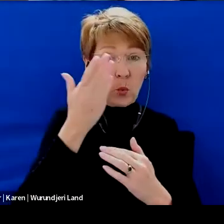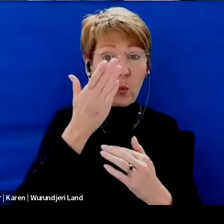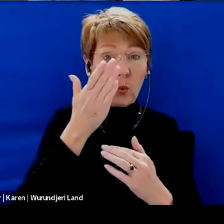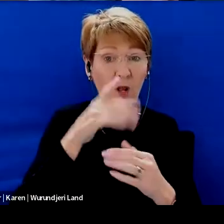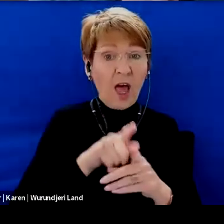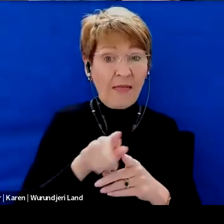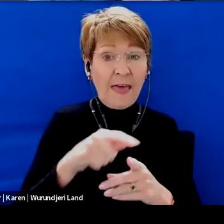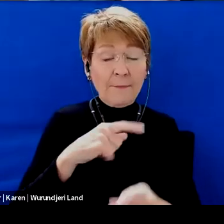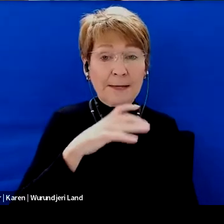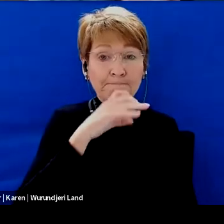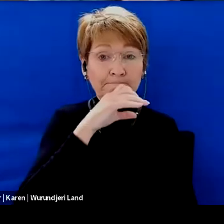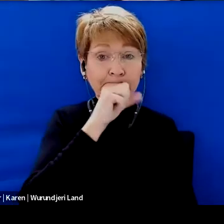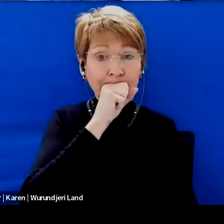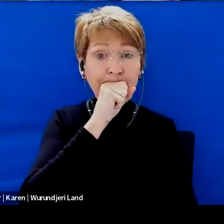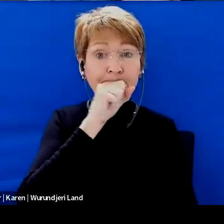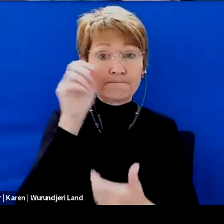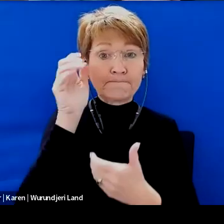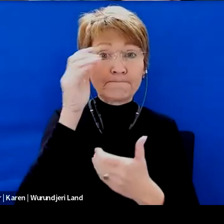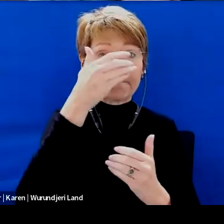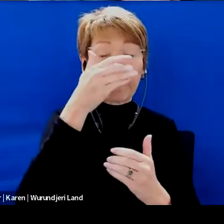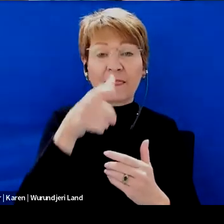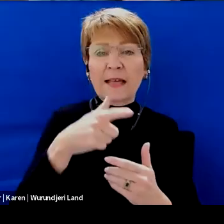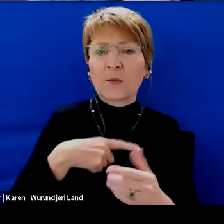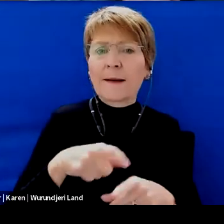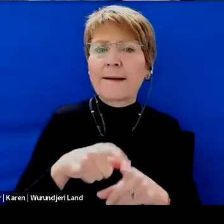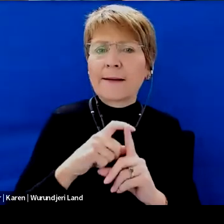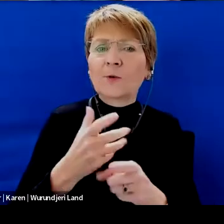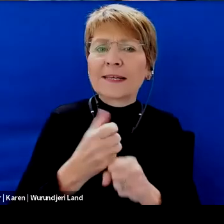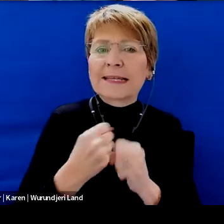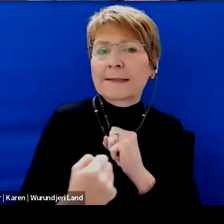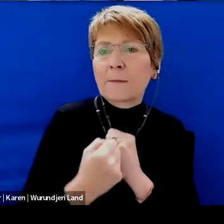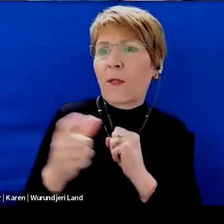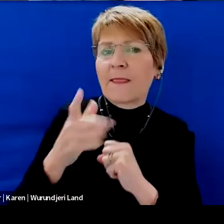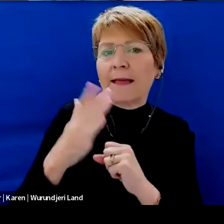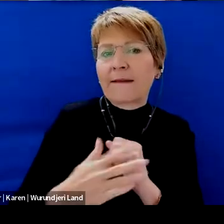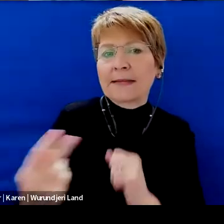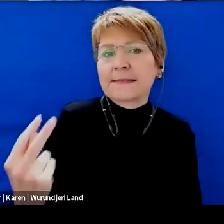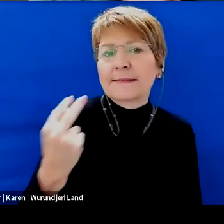And that was one of the many reasons why I struggled to get support, because I never saw it.